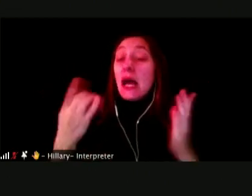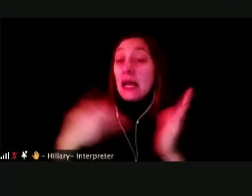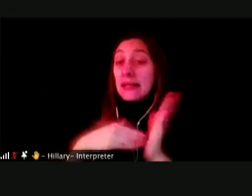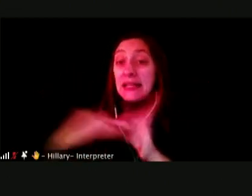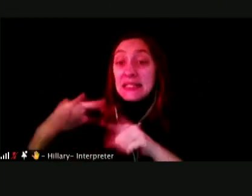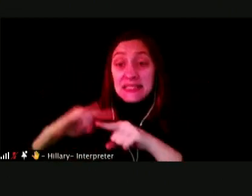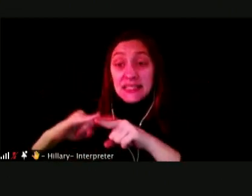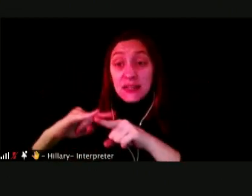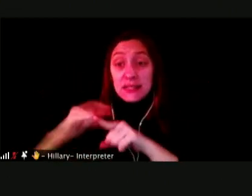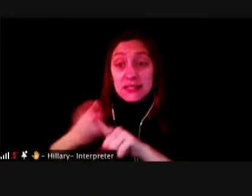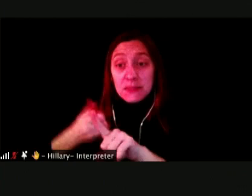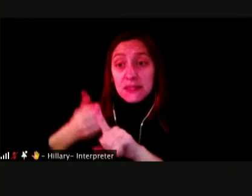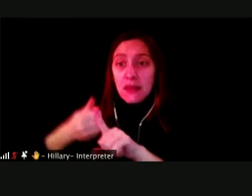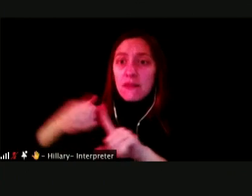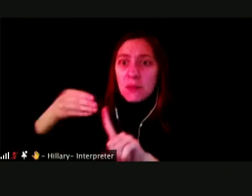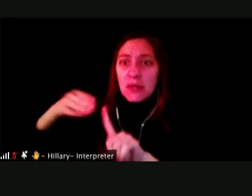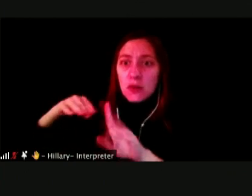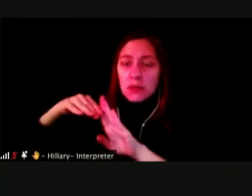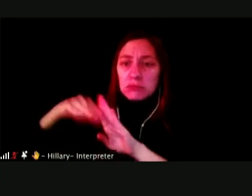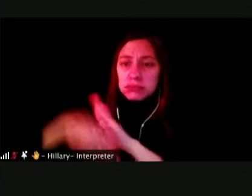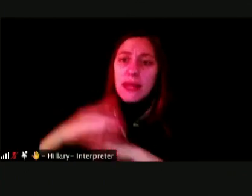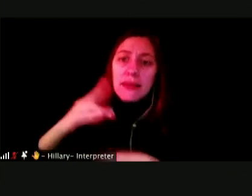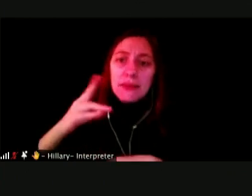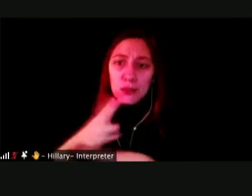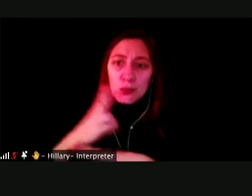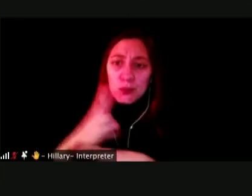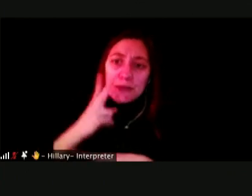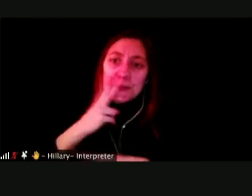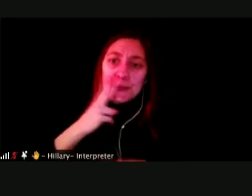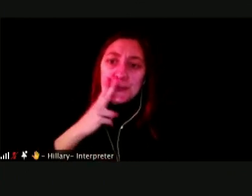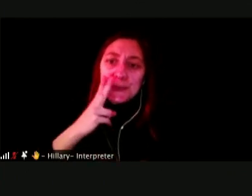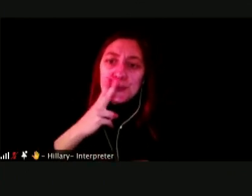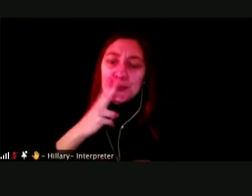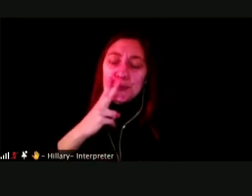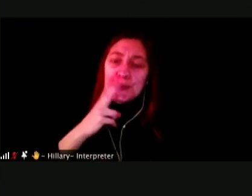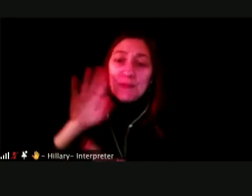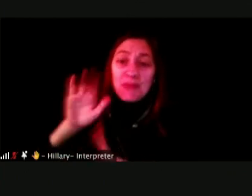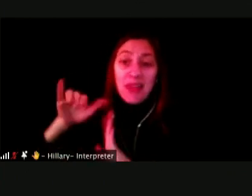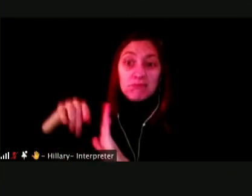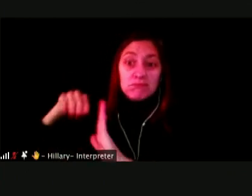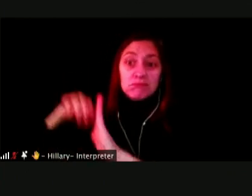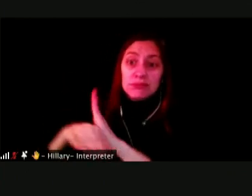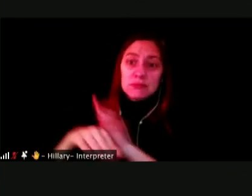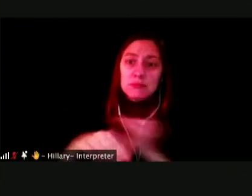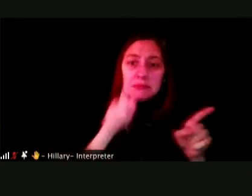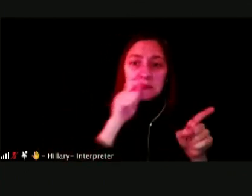SO UNFORTUNATELY THE NEW PHENOMENON IS THE UNDOING IN LOT OF PROGRESS THAT WE HAVE BEEN